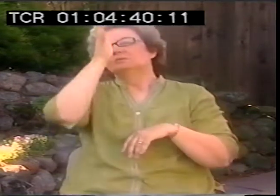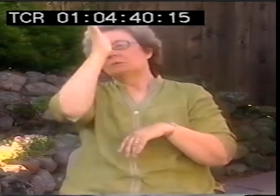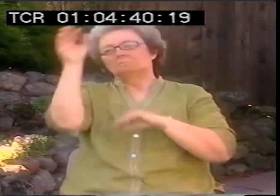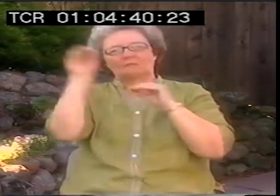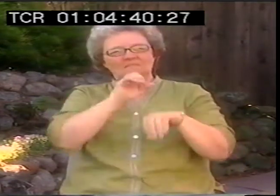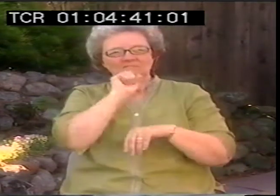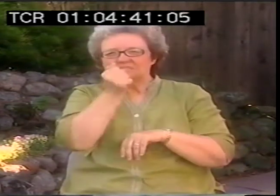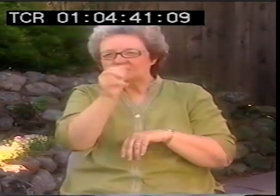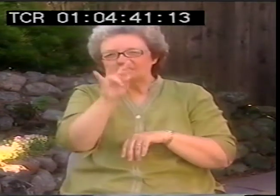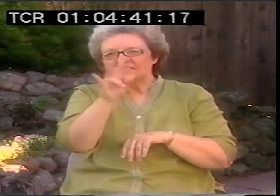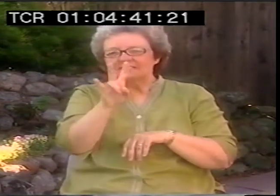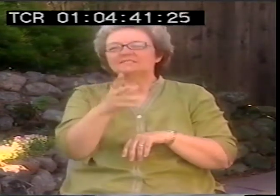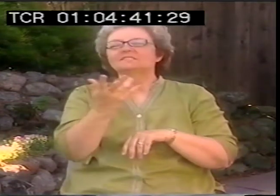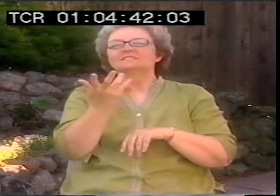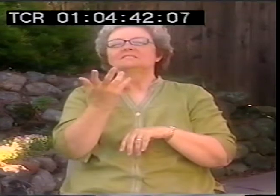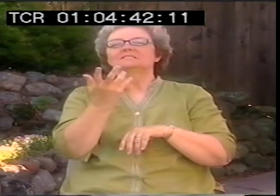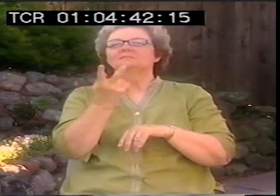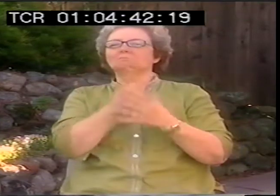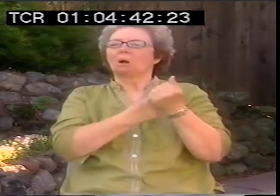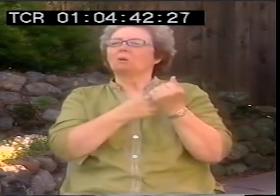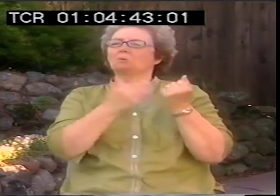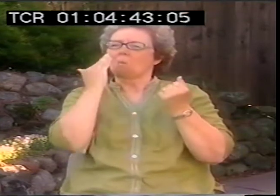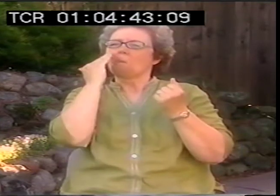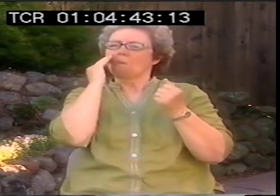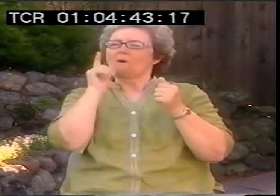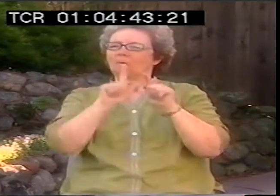And they had moved here when my mother was young.